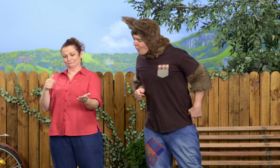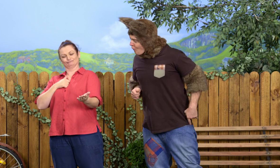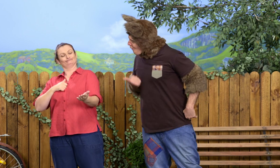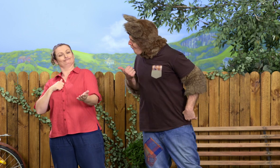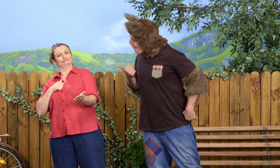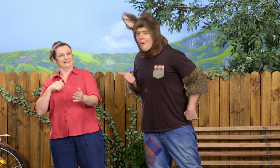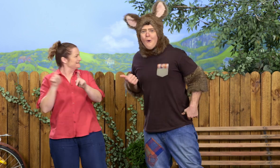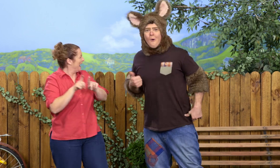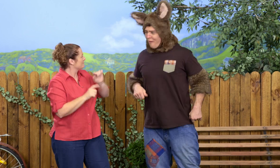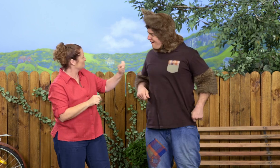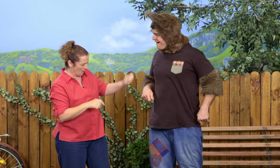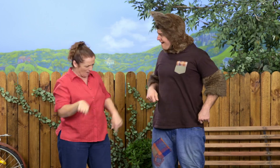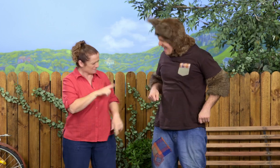That's very much what you've done here, Possum.